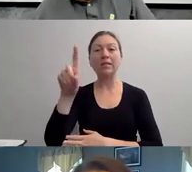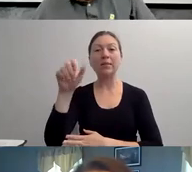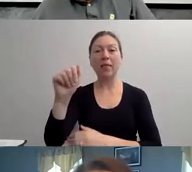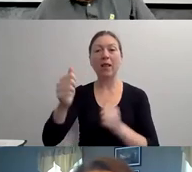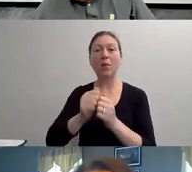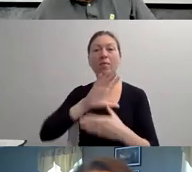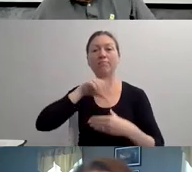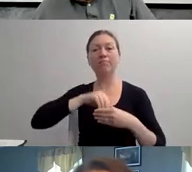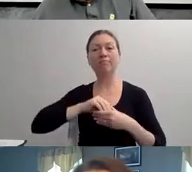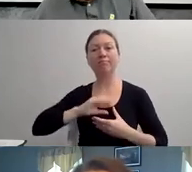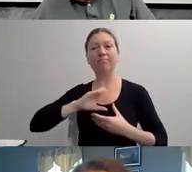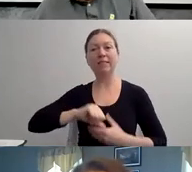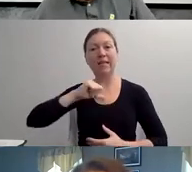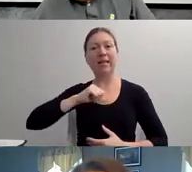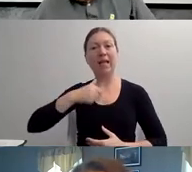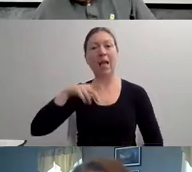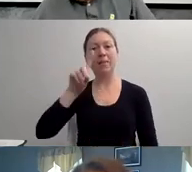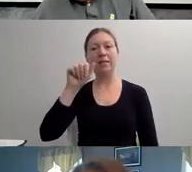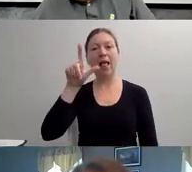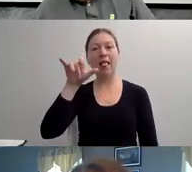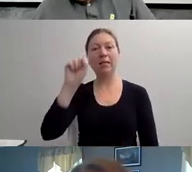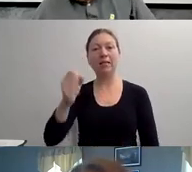STATUS, INTERACT TO SHAPE THEIR EXPERIENCES IN THE WORLD."